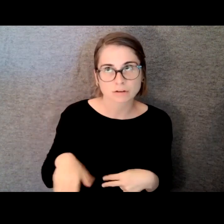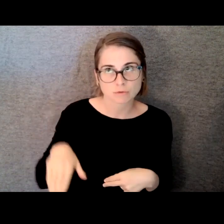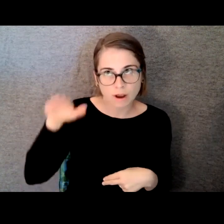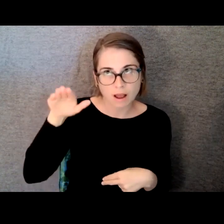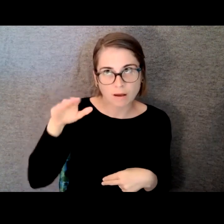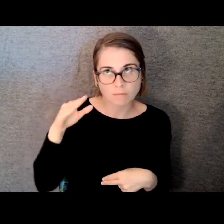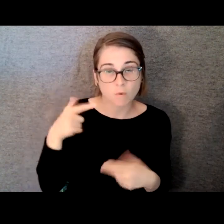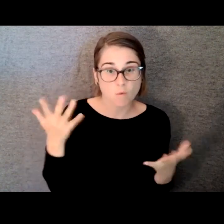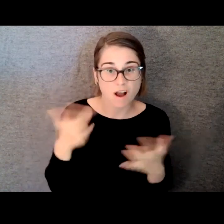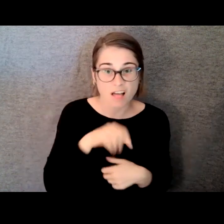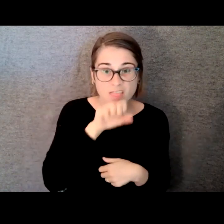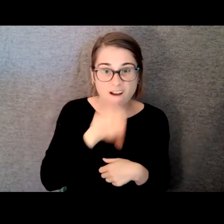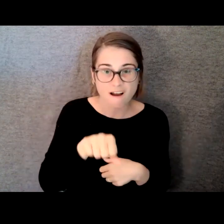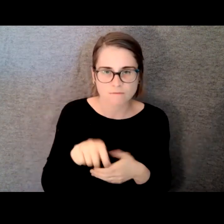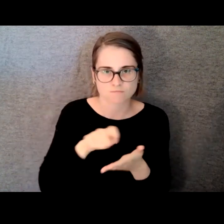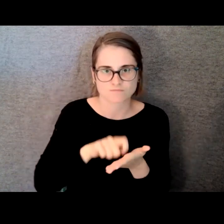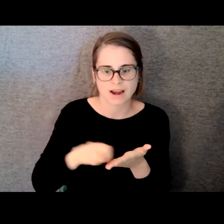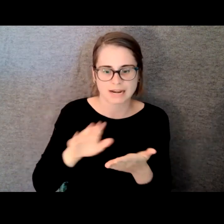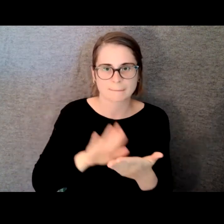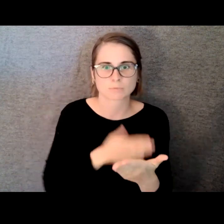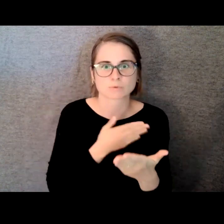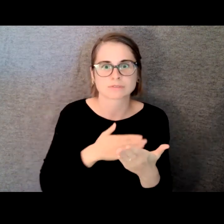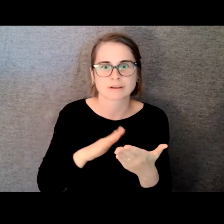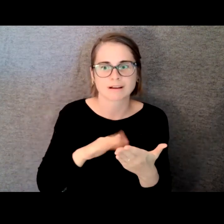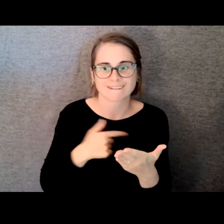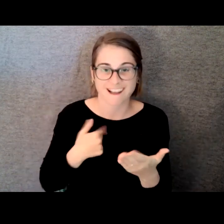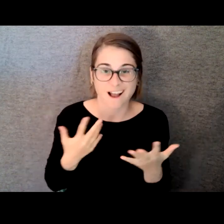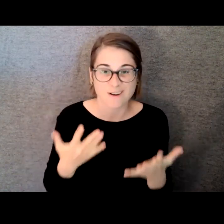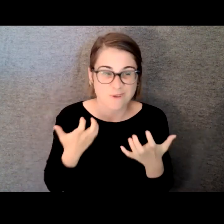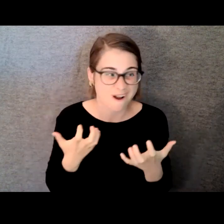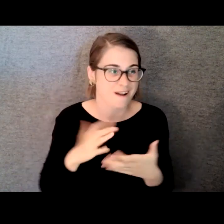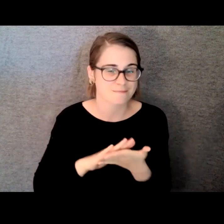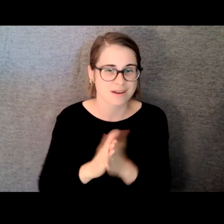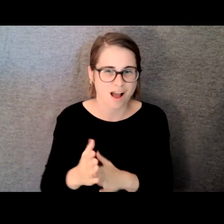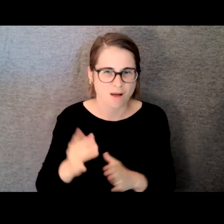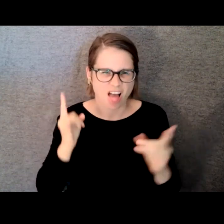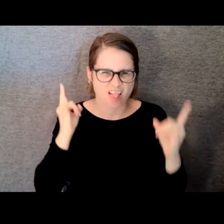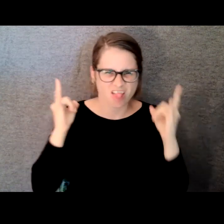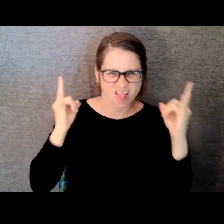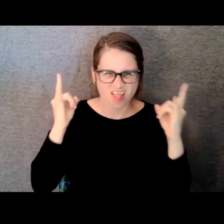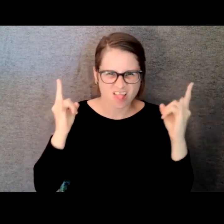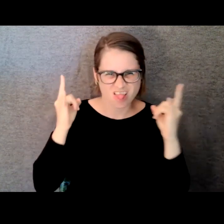And my secret aspirations of being a rock and roller. Which I had never told anyone